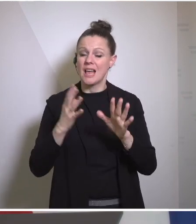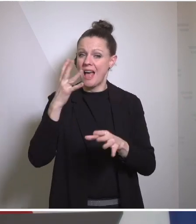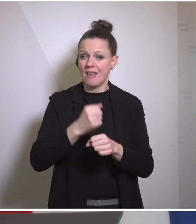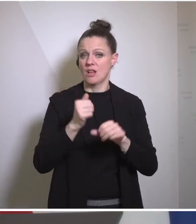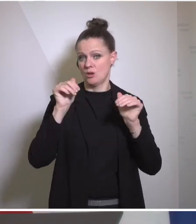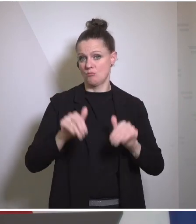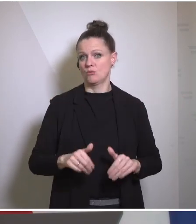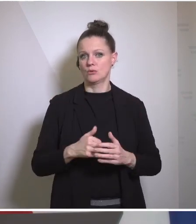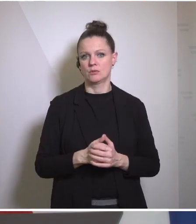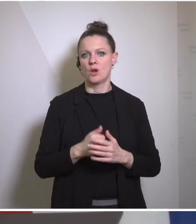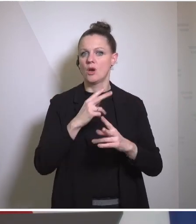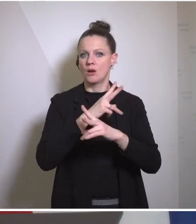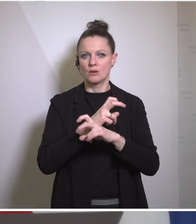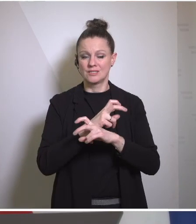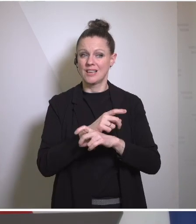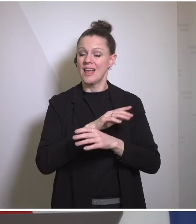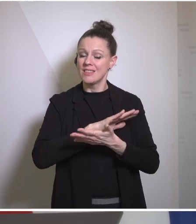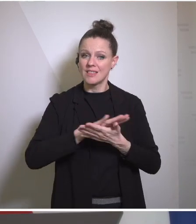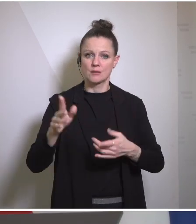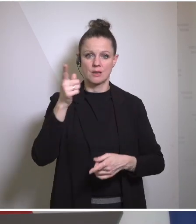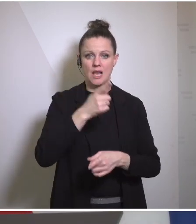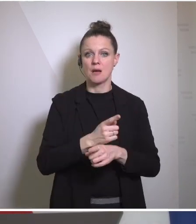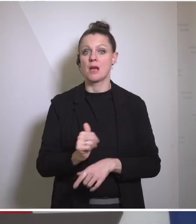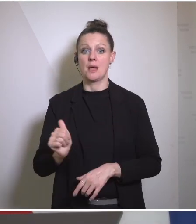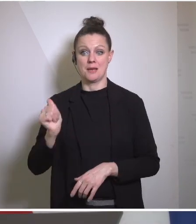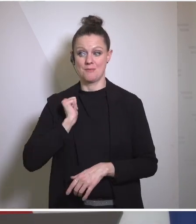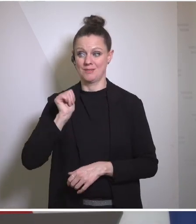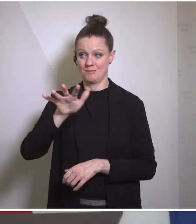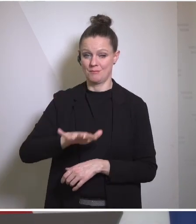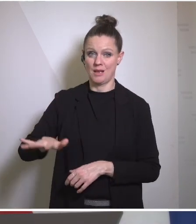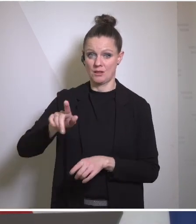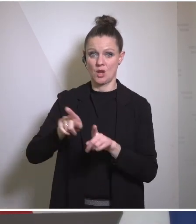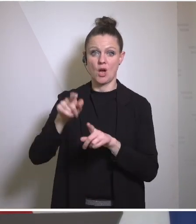austa will never be neutral but in military terms and we show it in Ukraine we don't deliver lethal